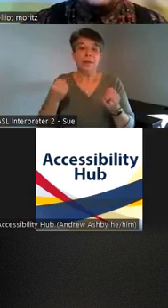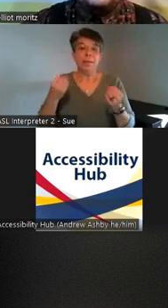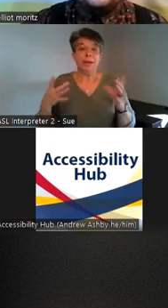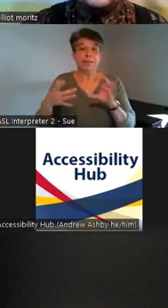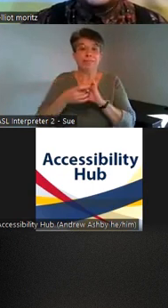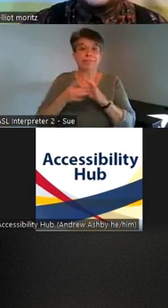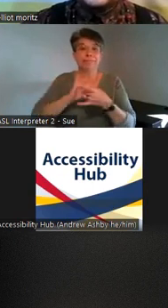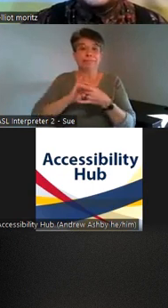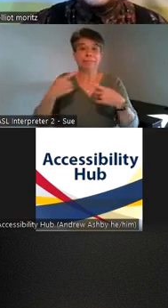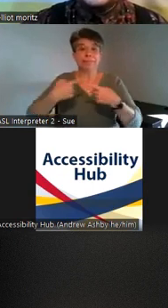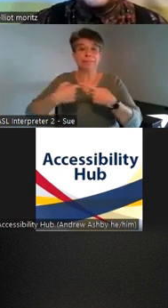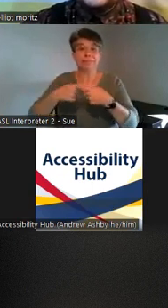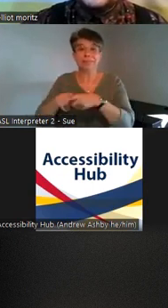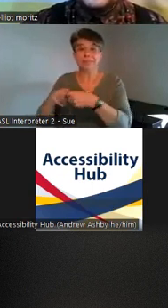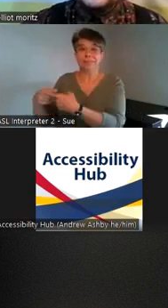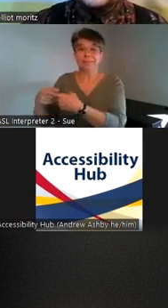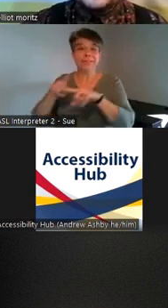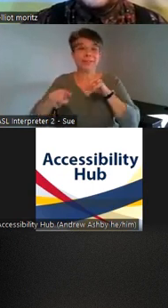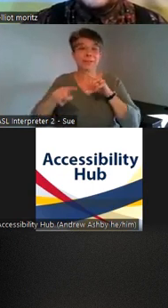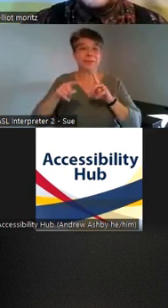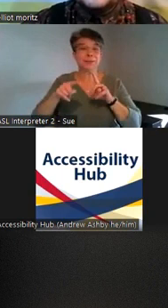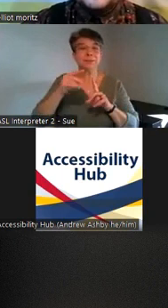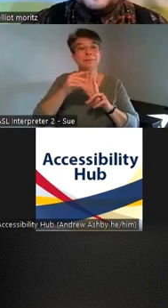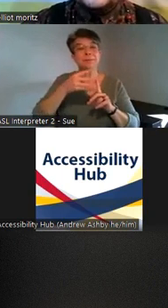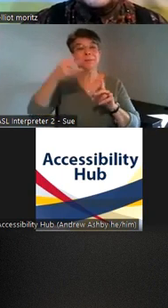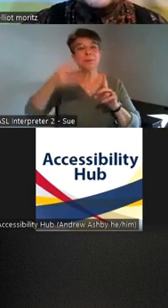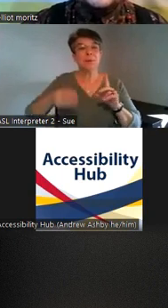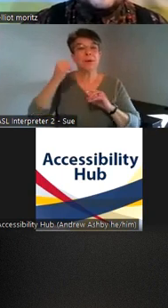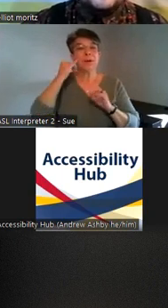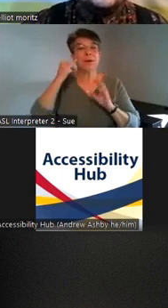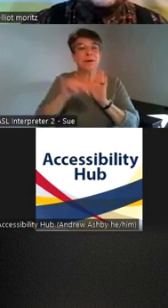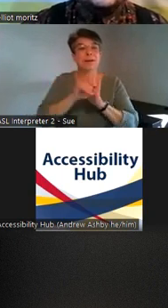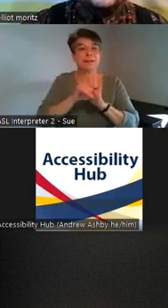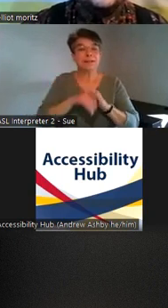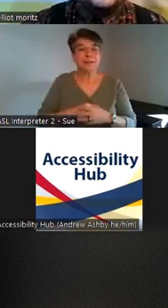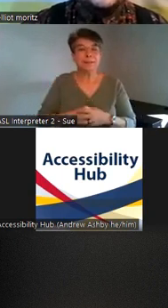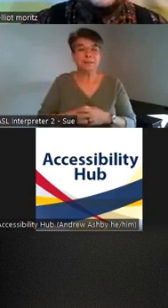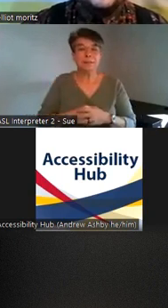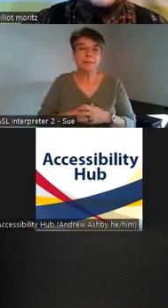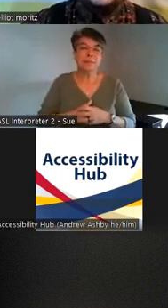um a bunch of queer identities but also a bunch of disabled identities um so my situation is